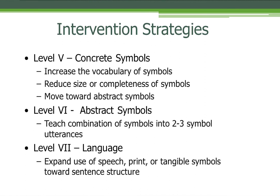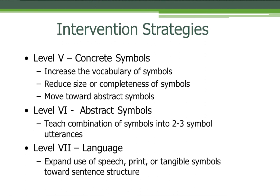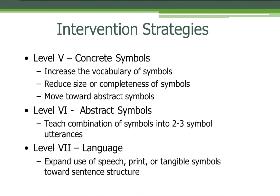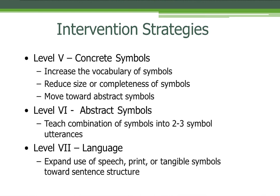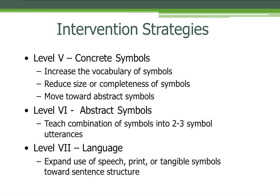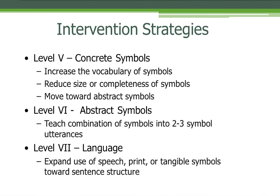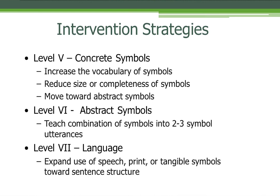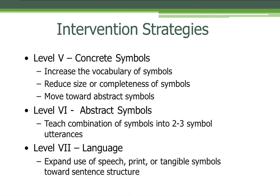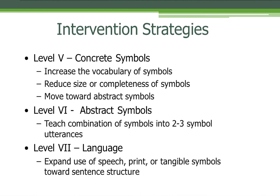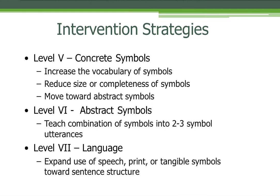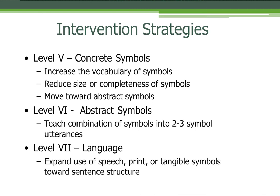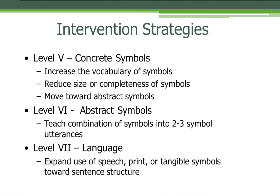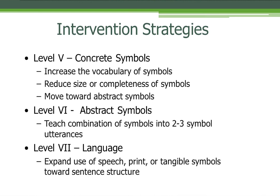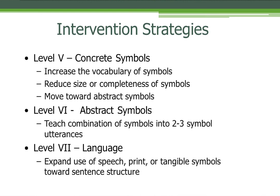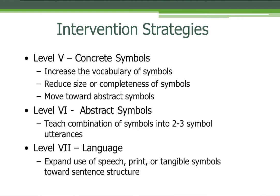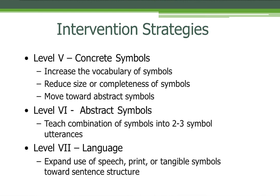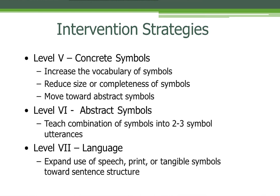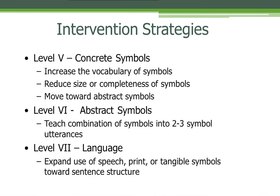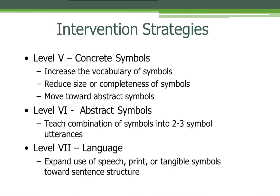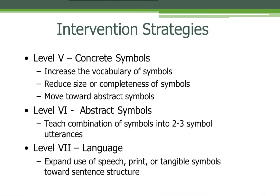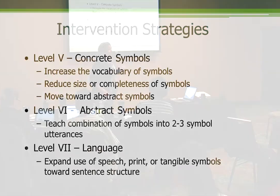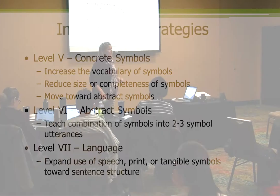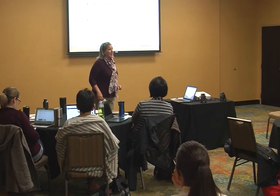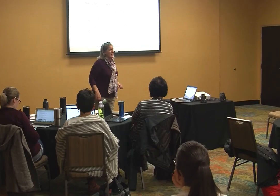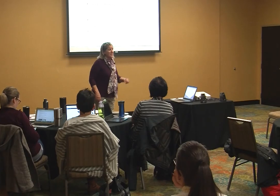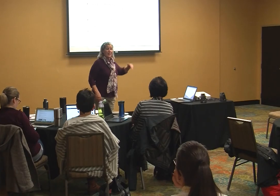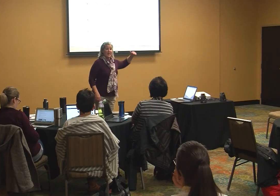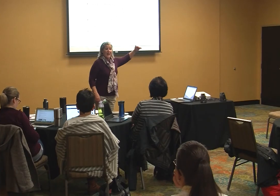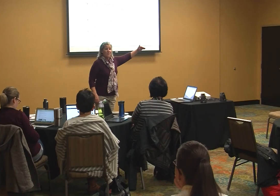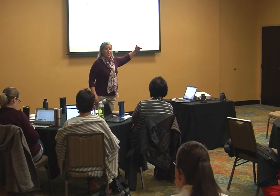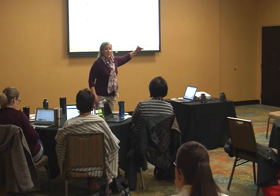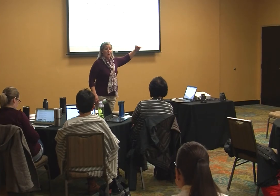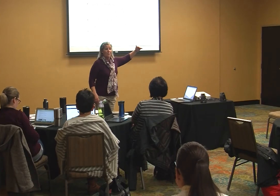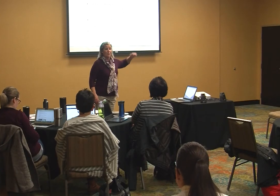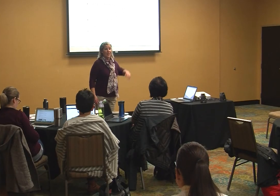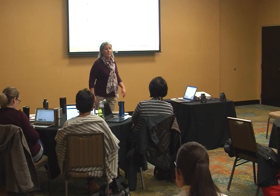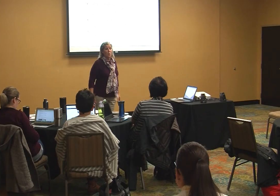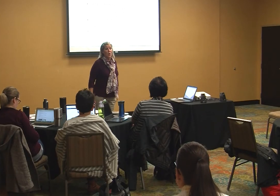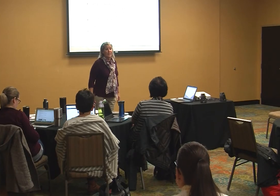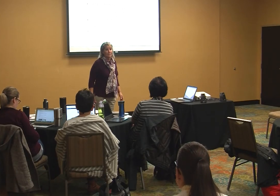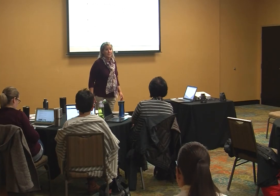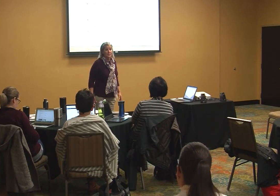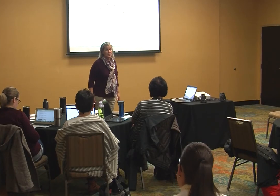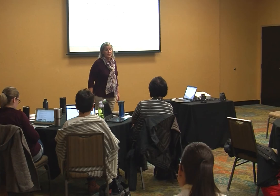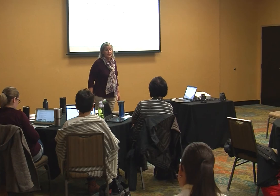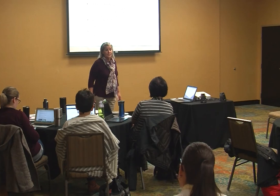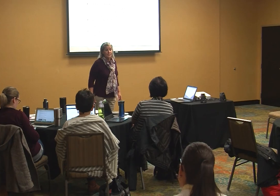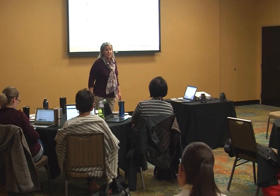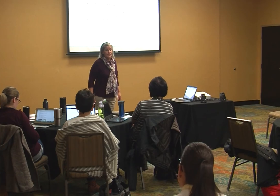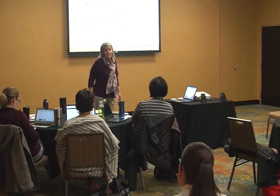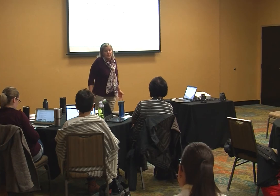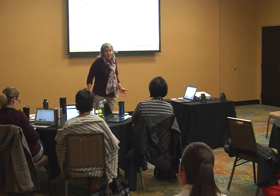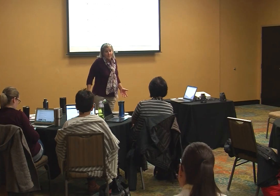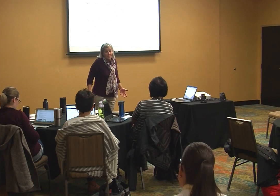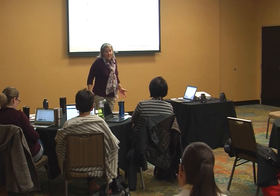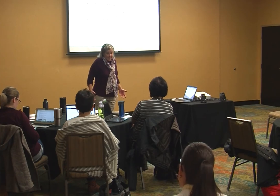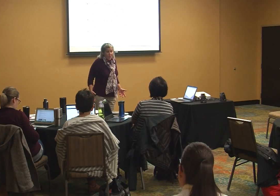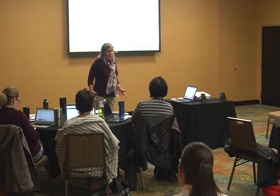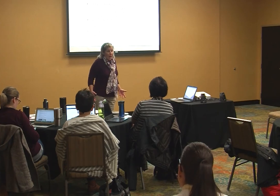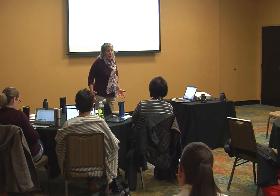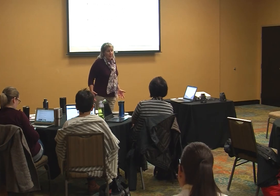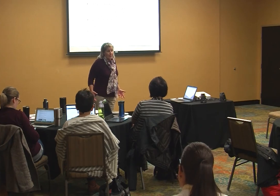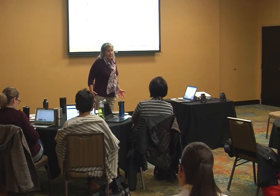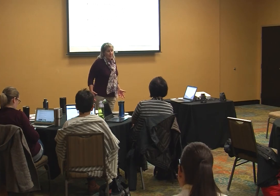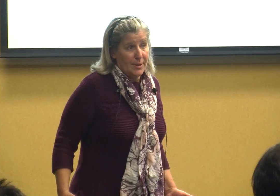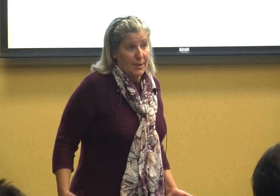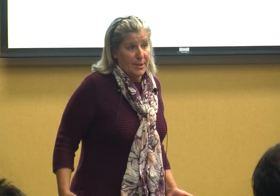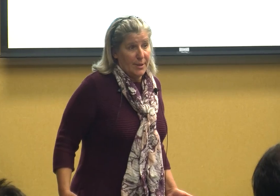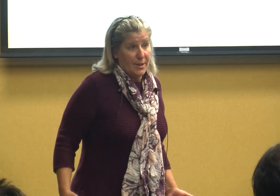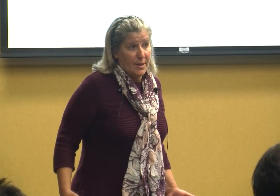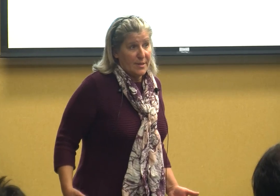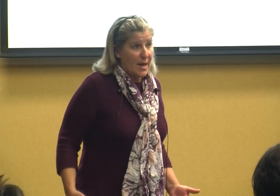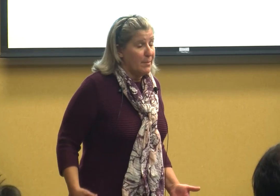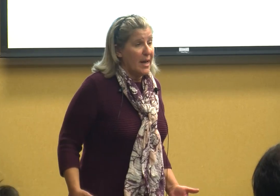working towards sentence structure some kids may never get off of level one that's okay some kids